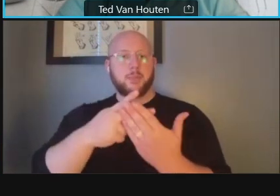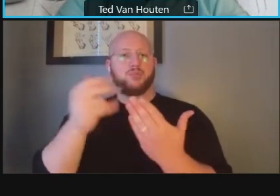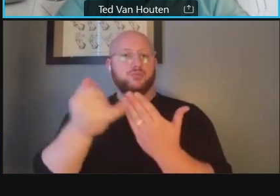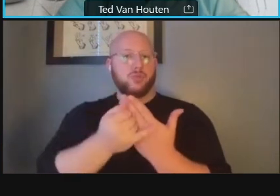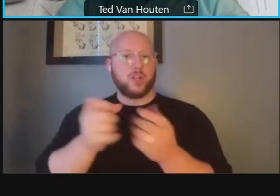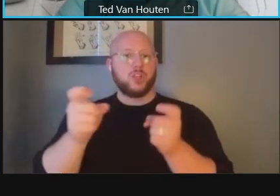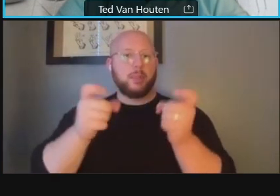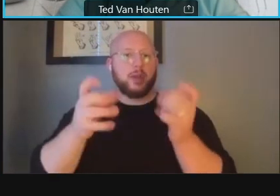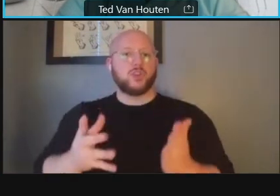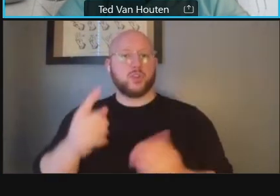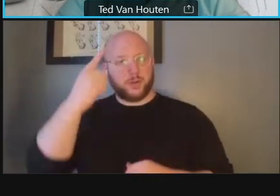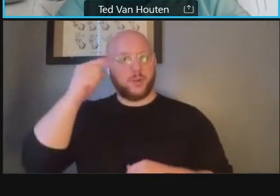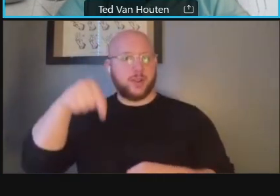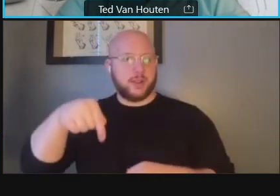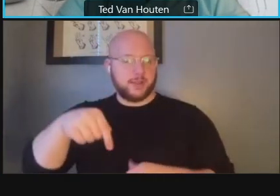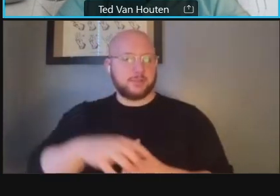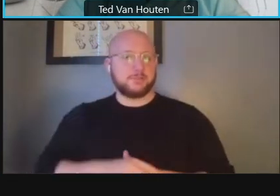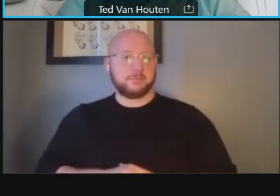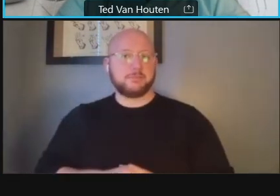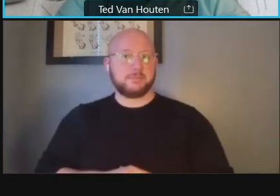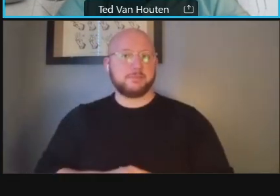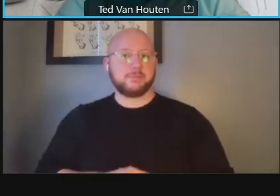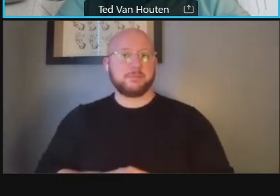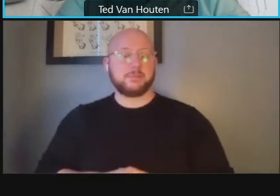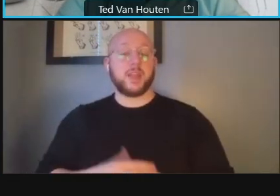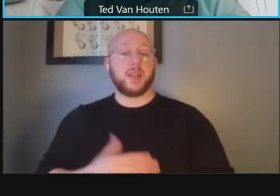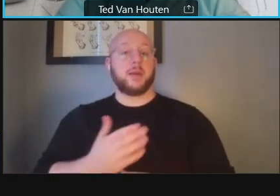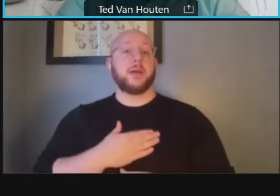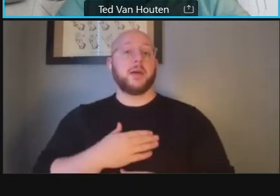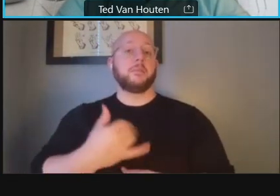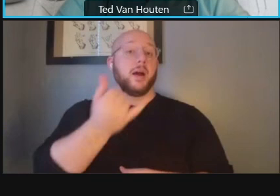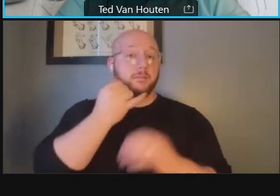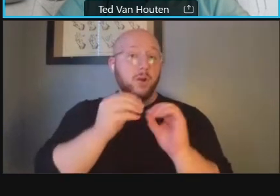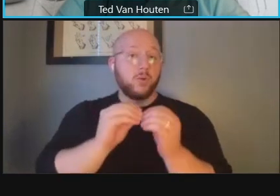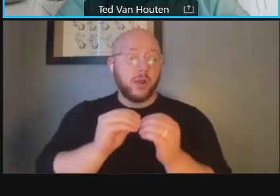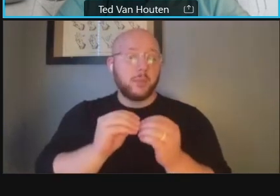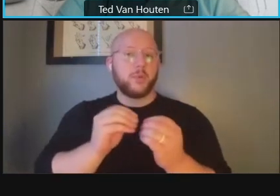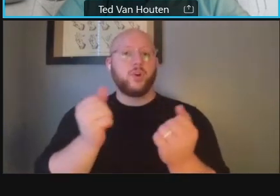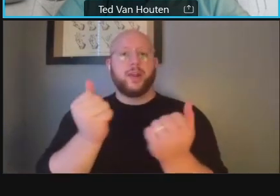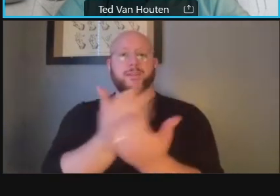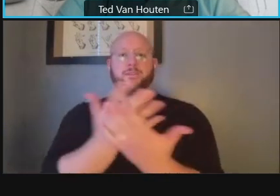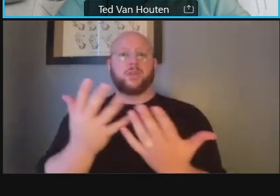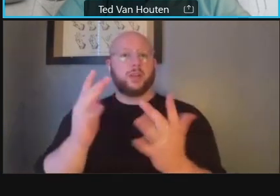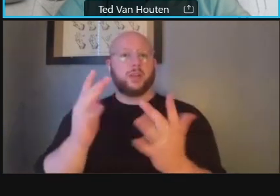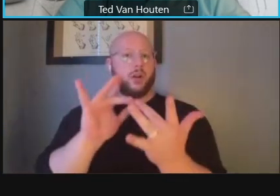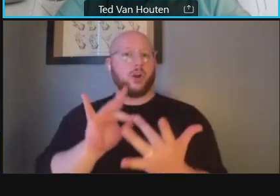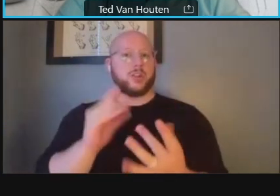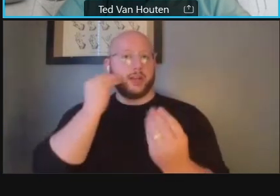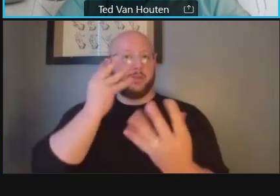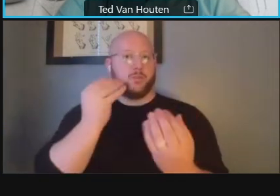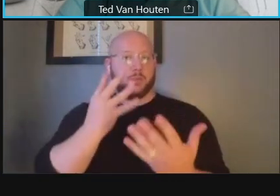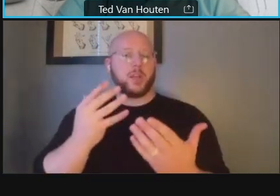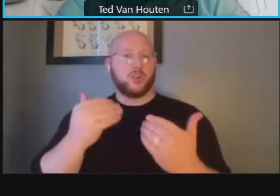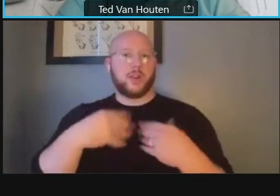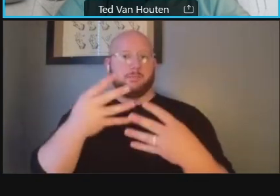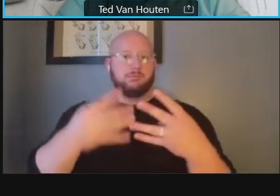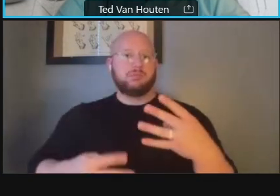um my uh phone number my email address um is on there uh you can also email uh